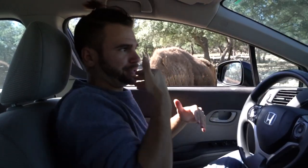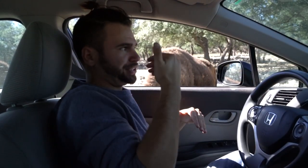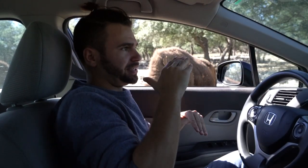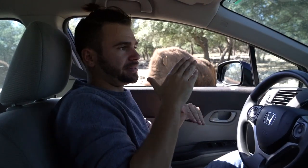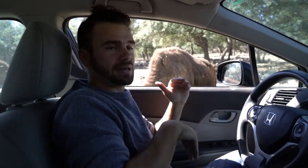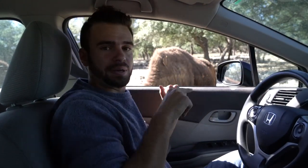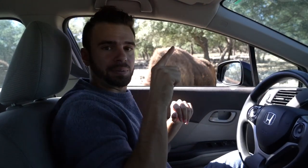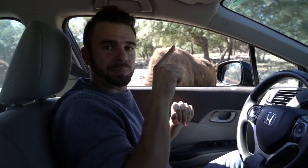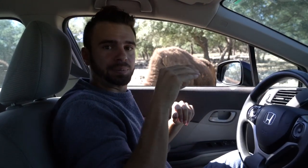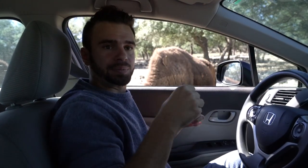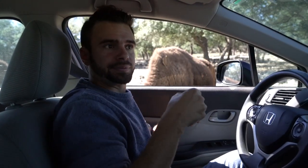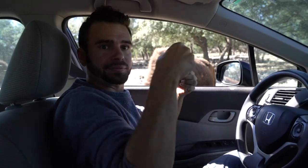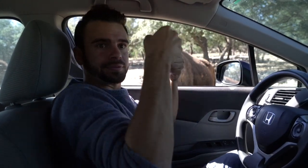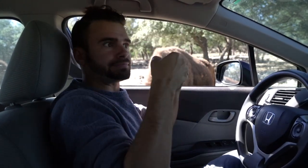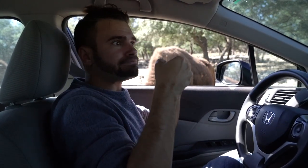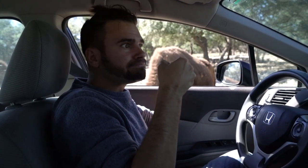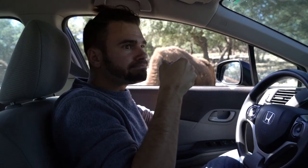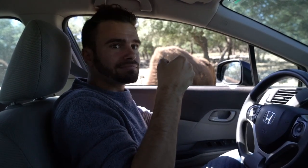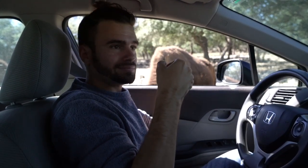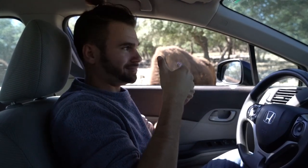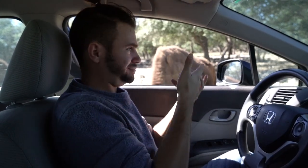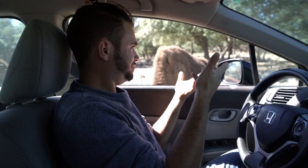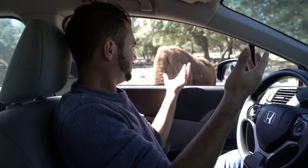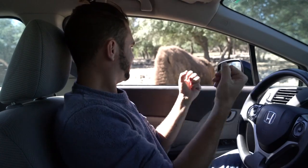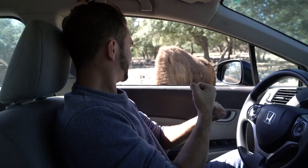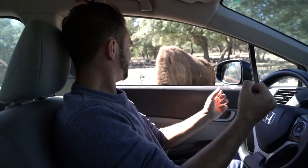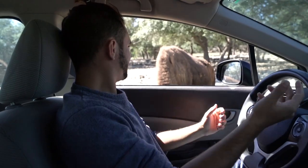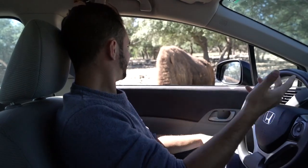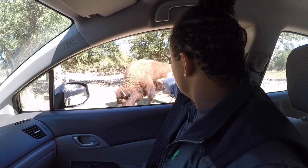It's clearly better than general zoos. Animals are trapped in the cage while people like us enjoy watching them. It's not cool, you know?